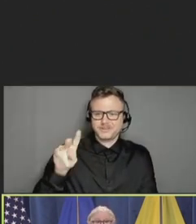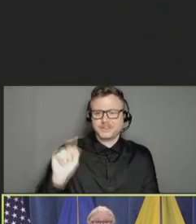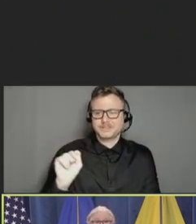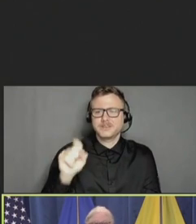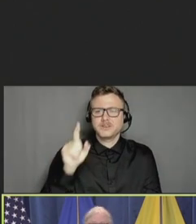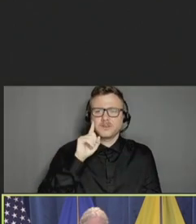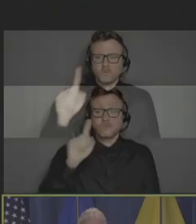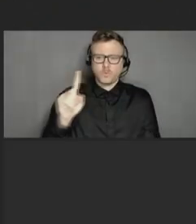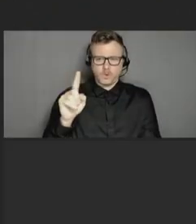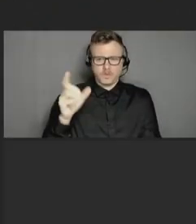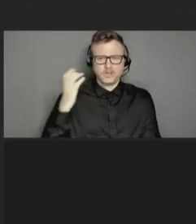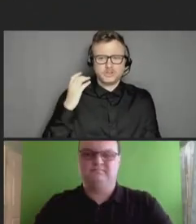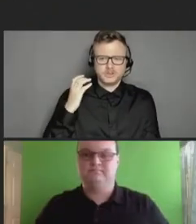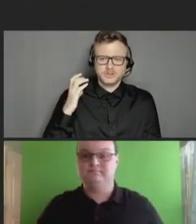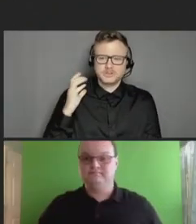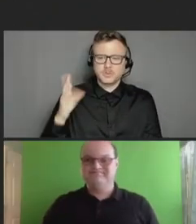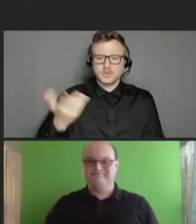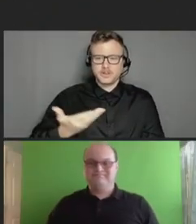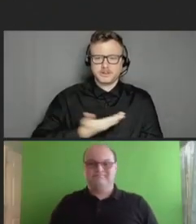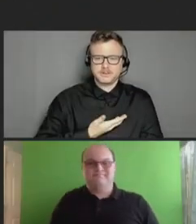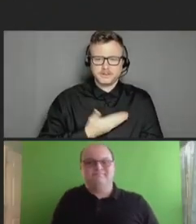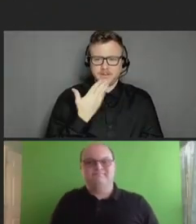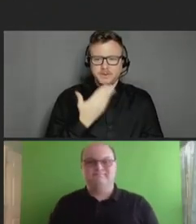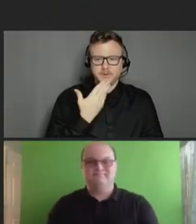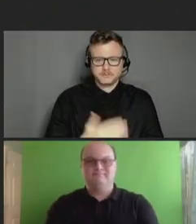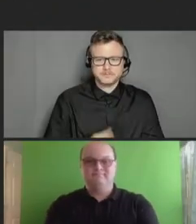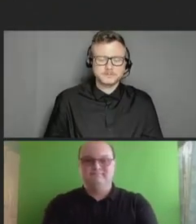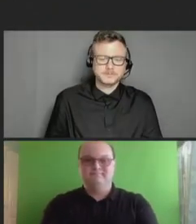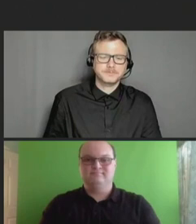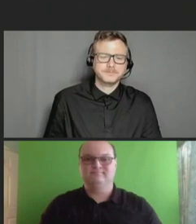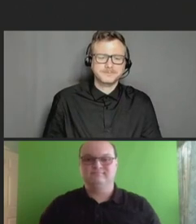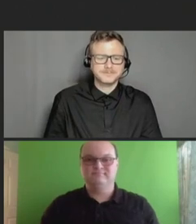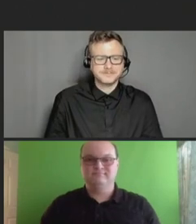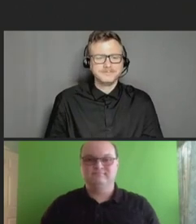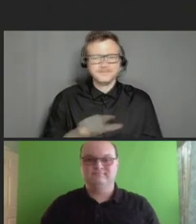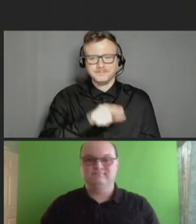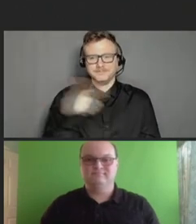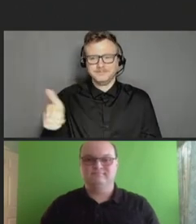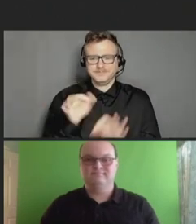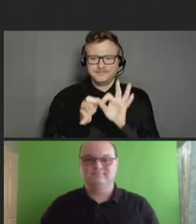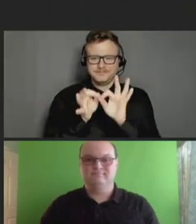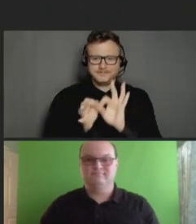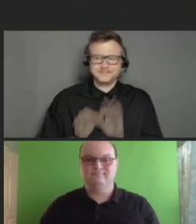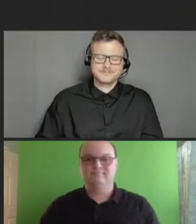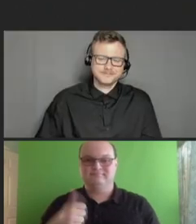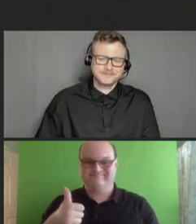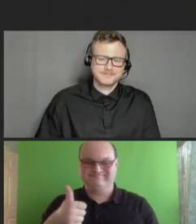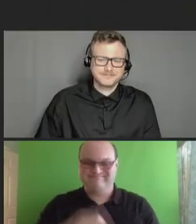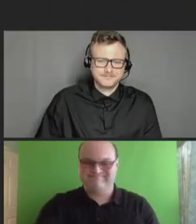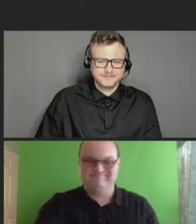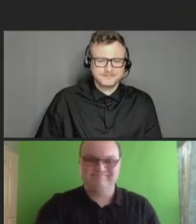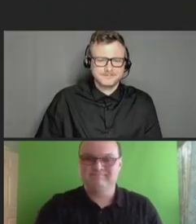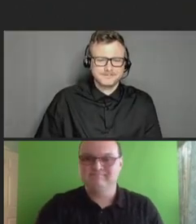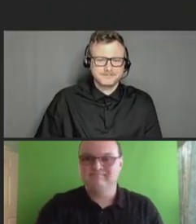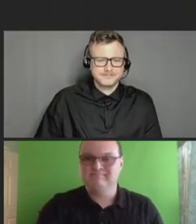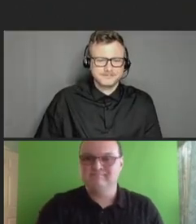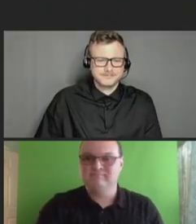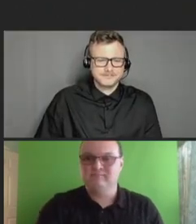welcome. Thank you. Thank you.